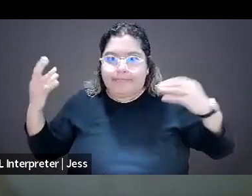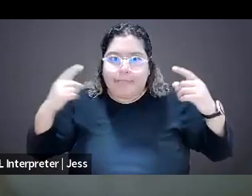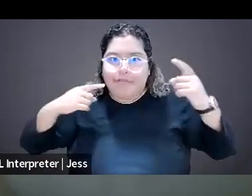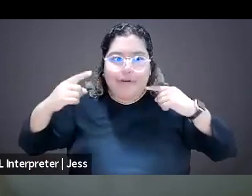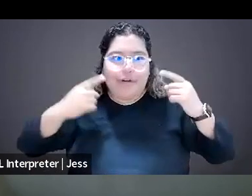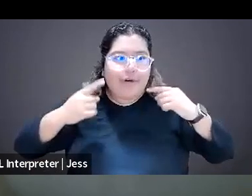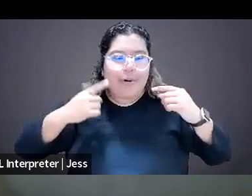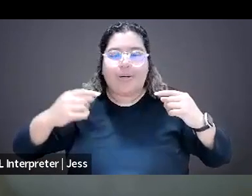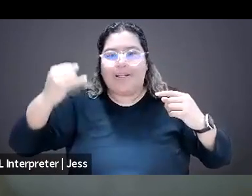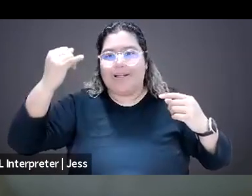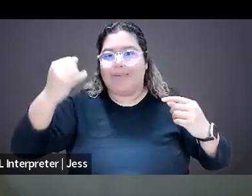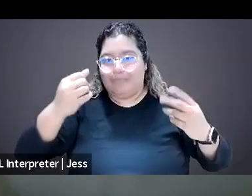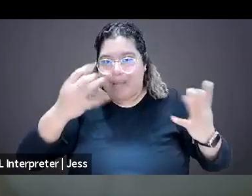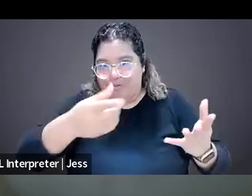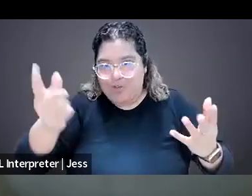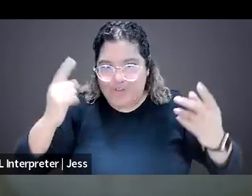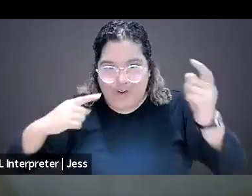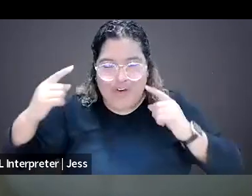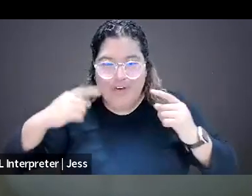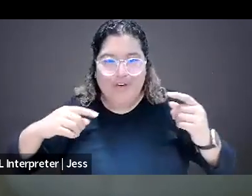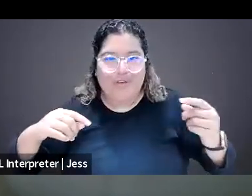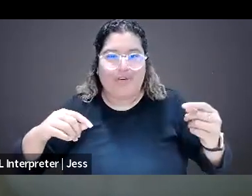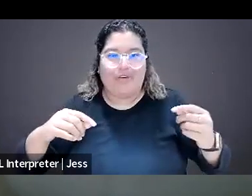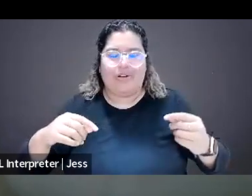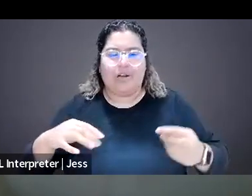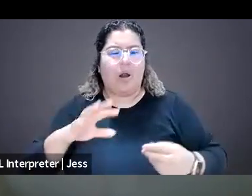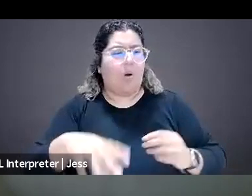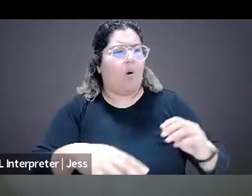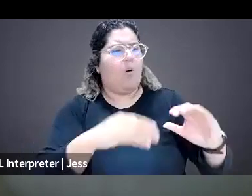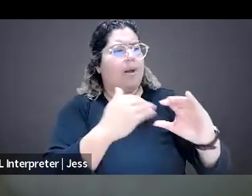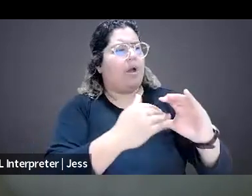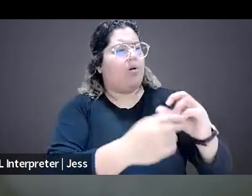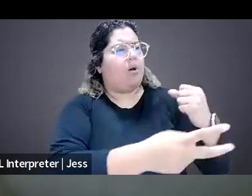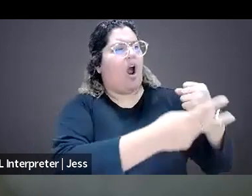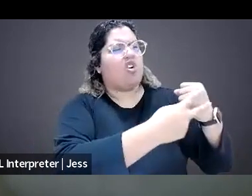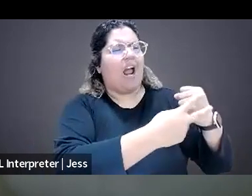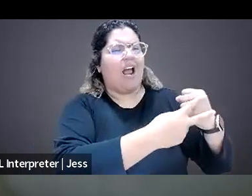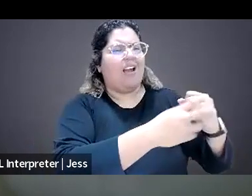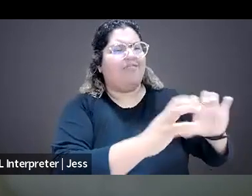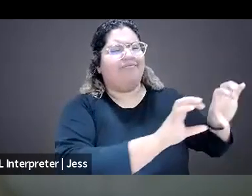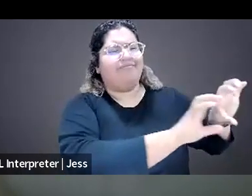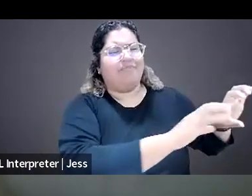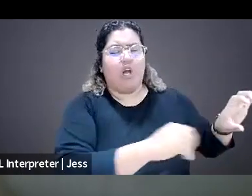of idea of like, oh well just like, you know, archive the emails or just don't read it or you know, get off Twitter or whatever,